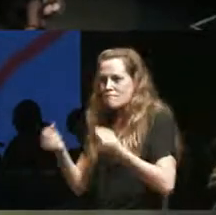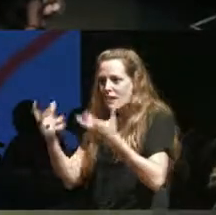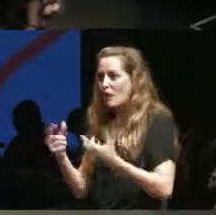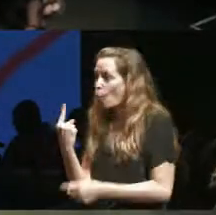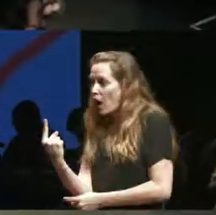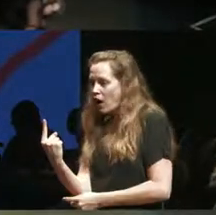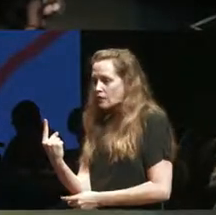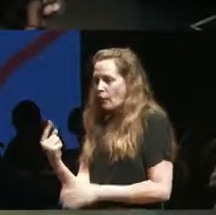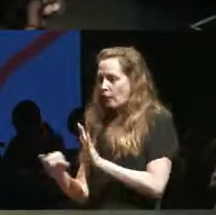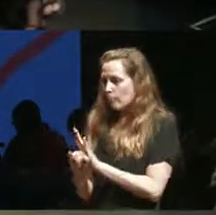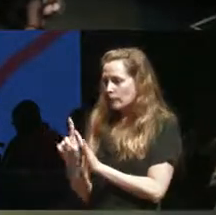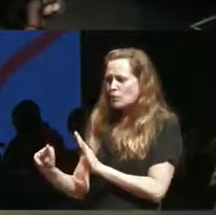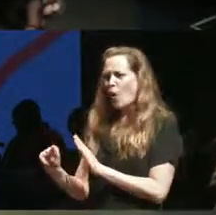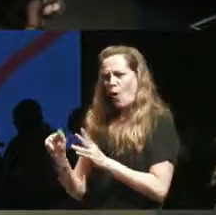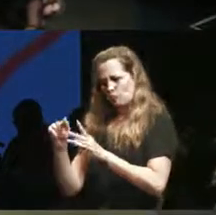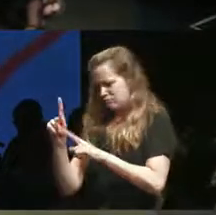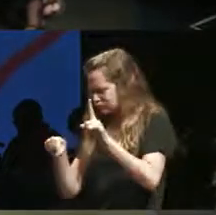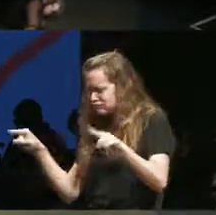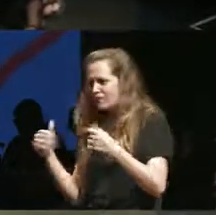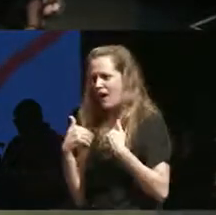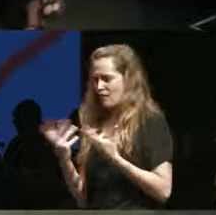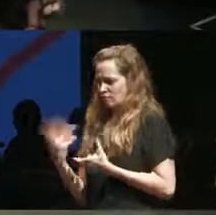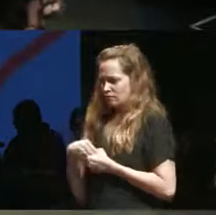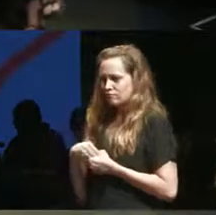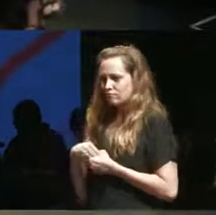another idea that I'm interested in is it's like what do we what is aesthetic